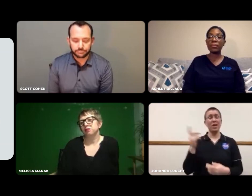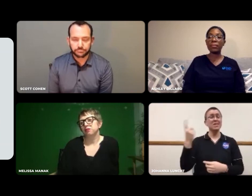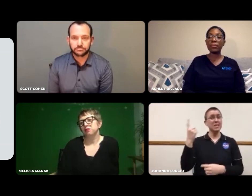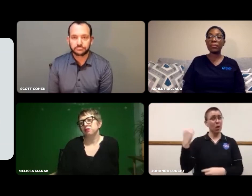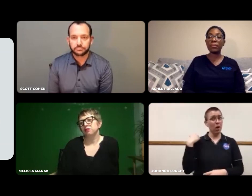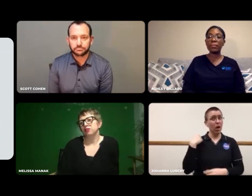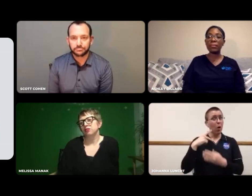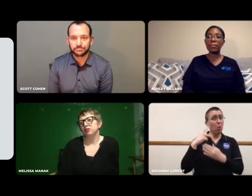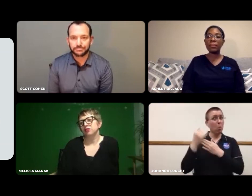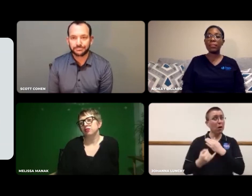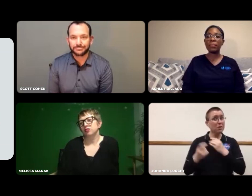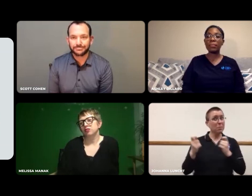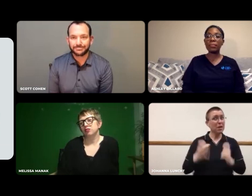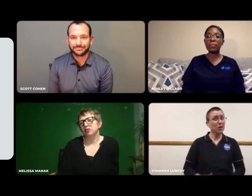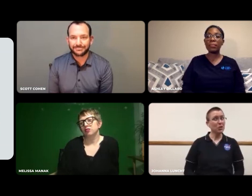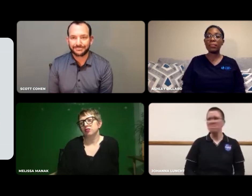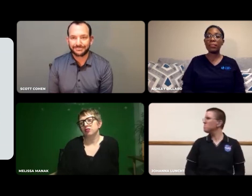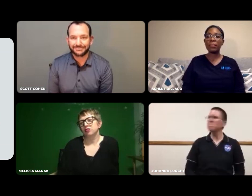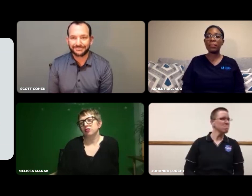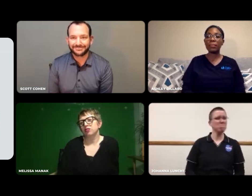I was approached and asked to become a project manager before.